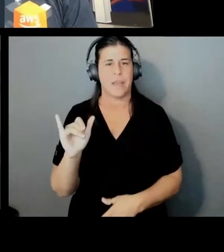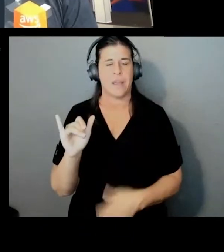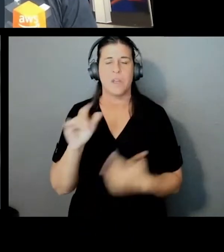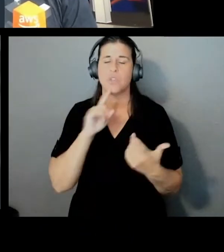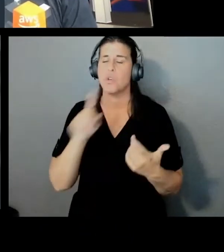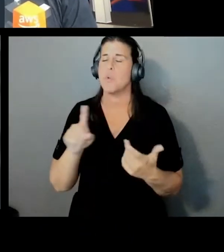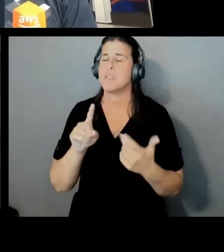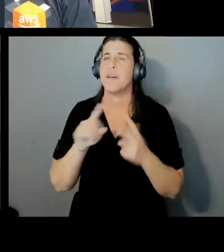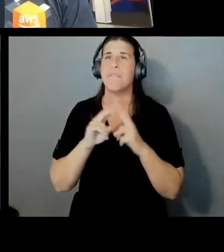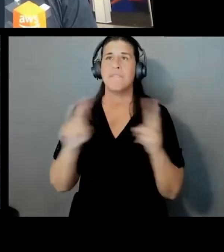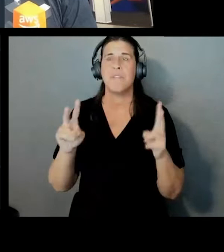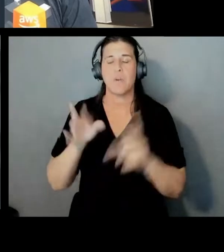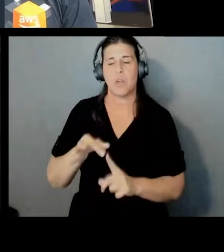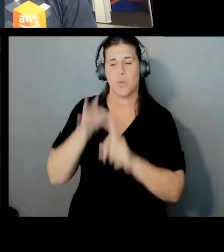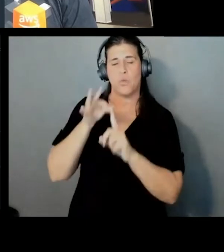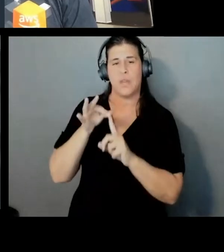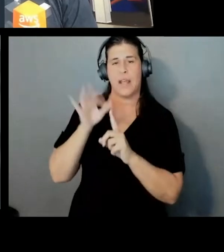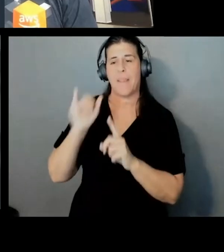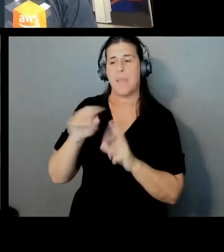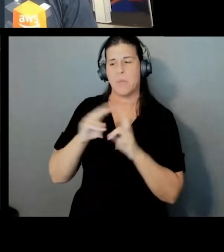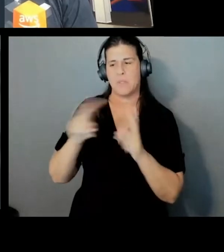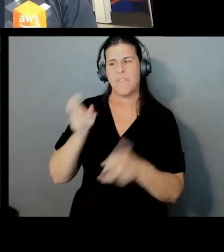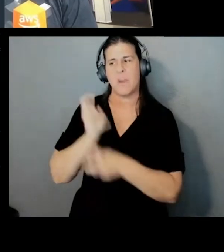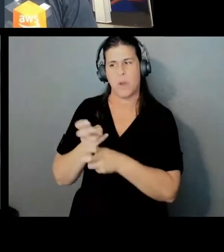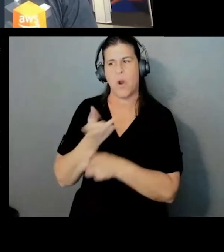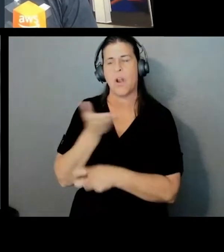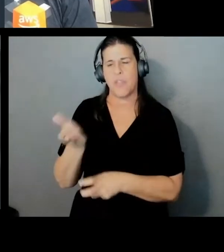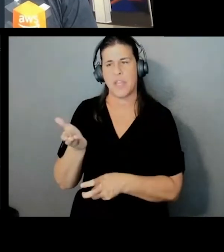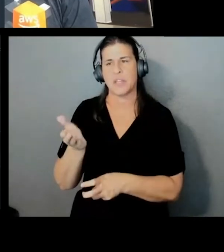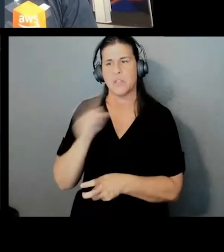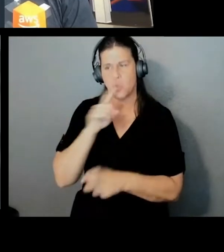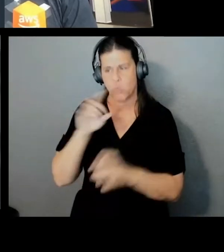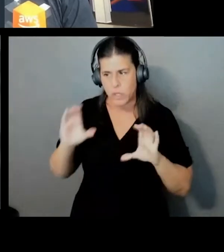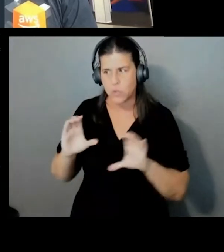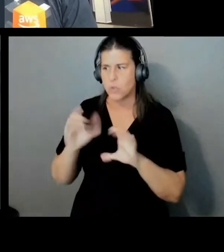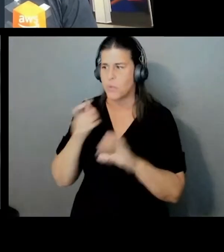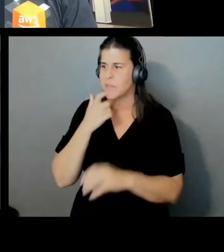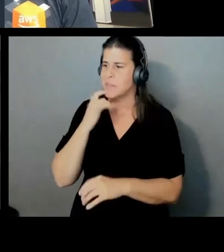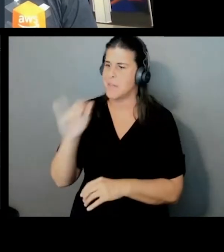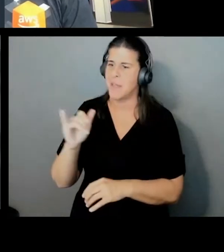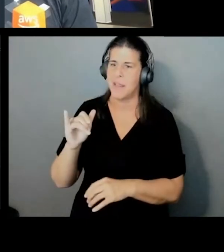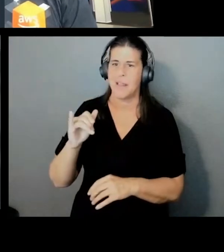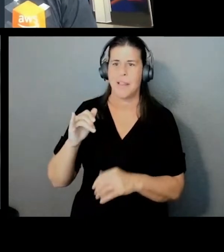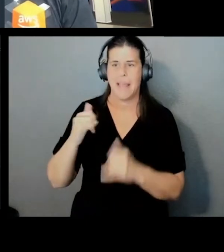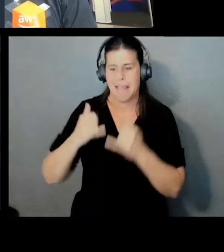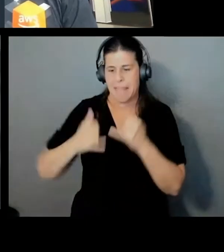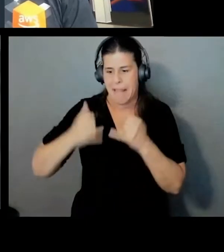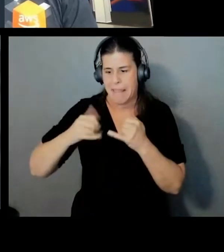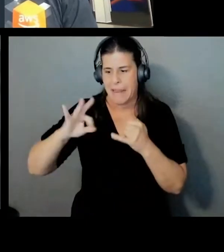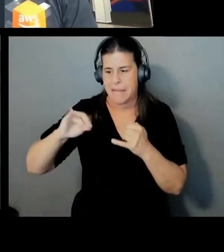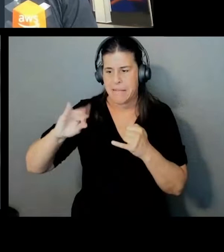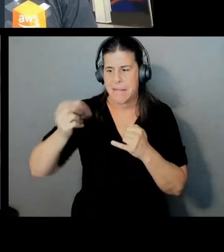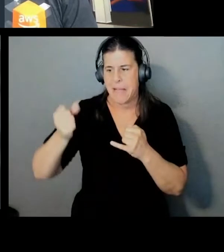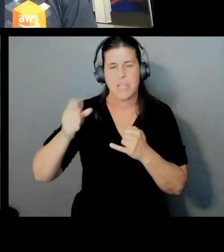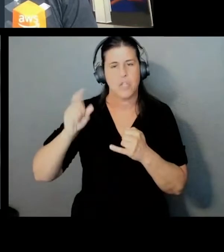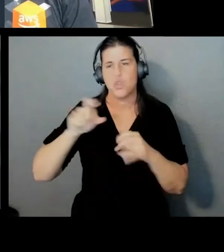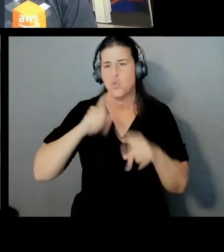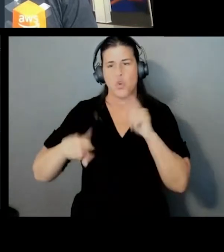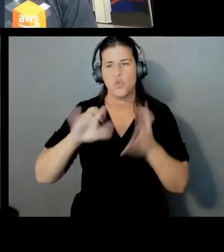And that was a very hard thing to do in, say, the late '90s, I mean, you couldn't do it. You needed a building, right? And now we carry buildings in our pockets.